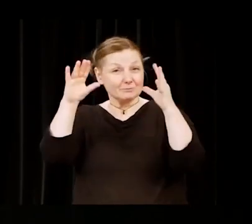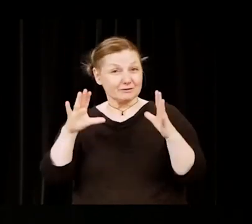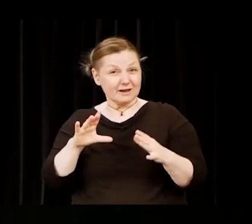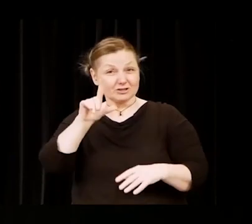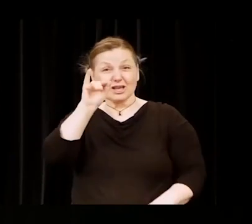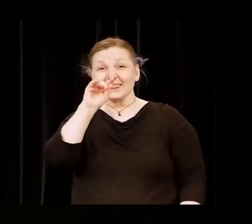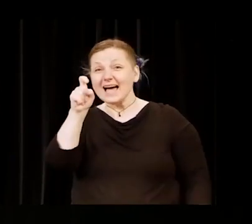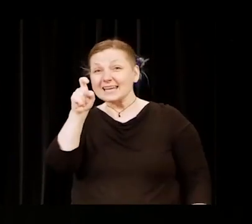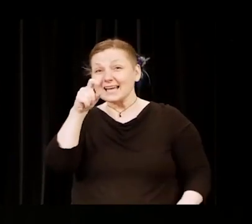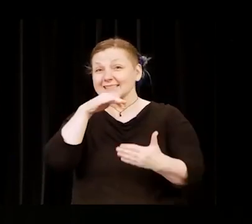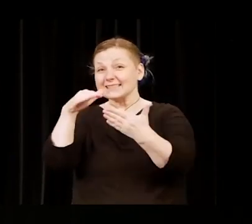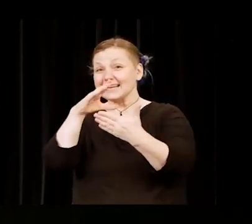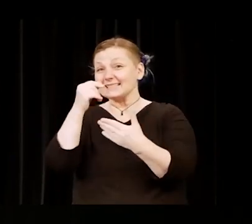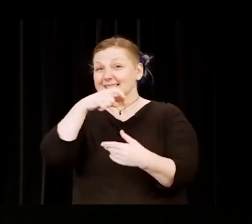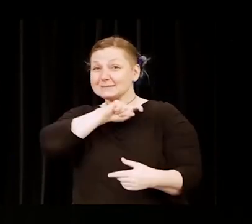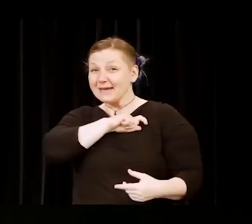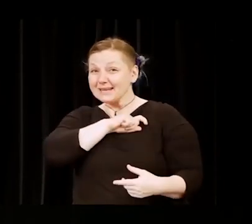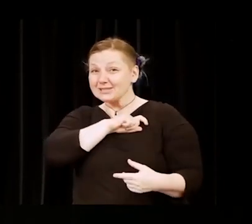and Spanish, Raúl Gutiérrez.